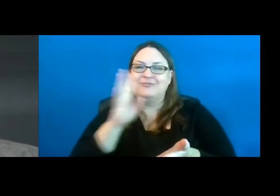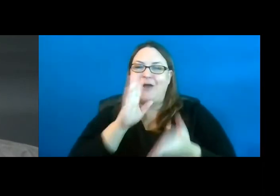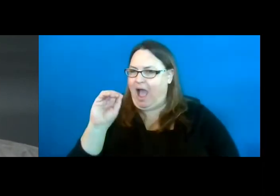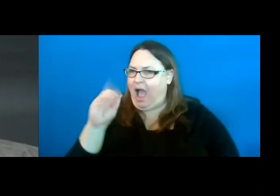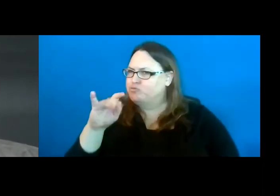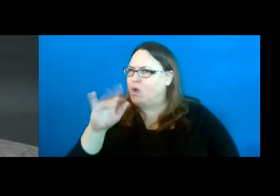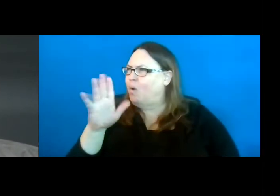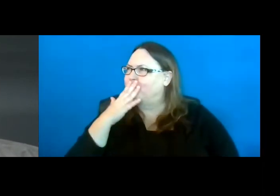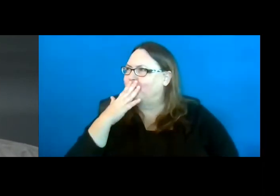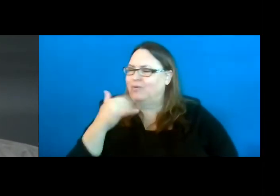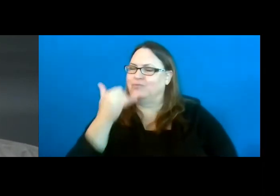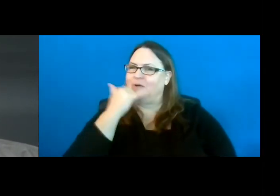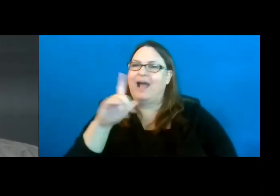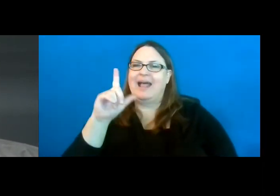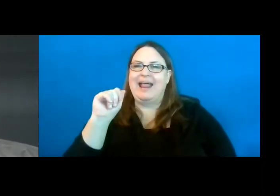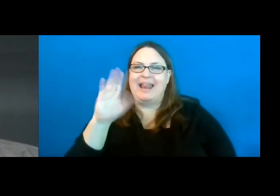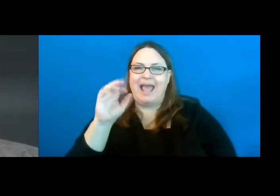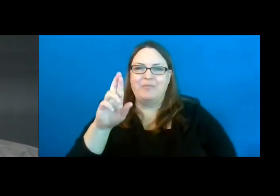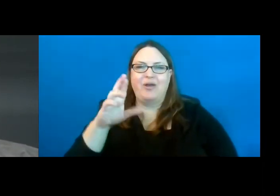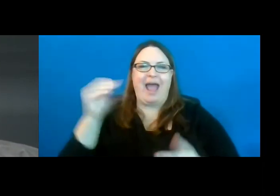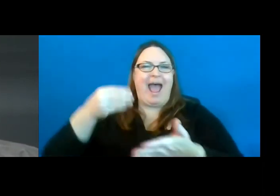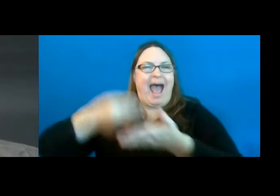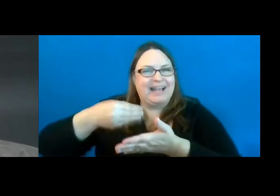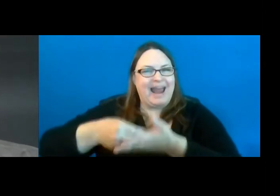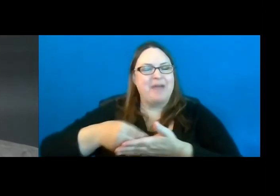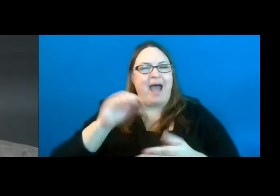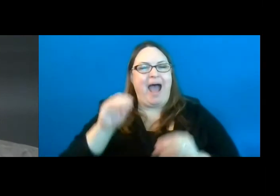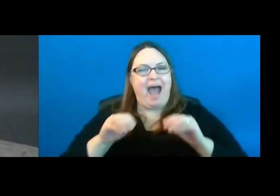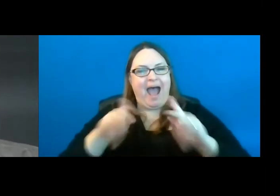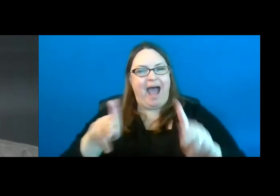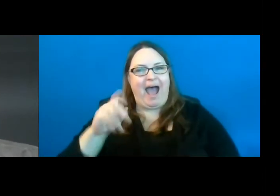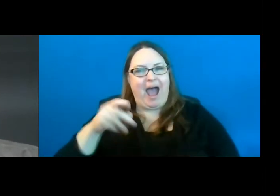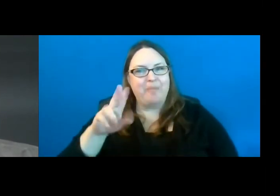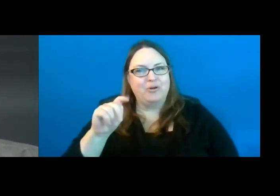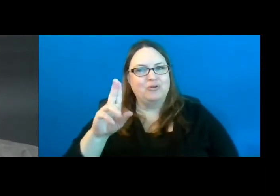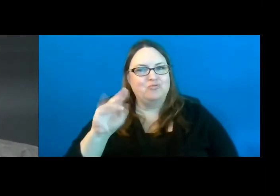of Labor and Economic Opportunity.